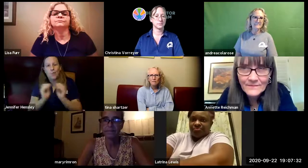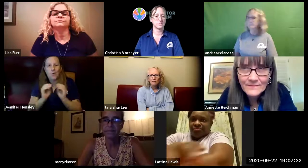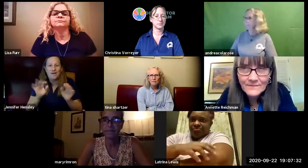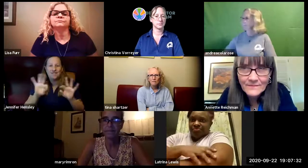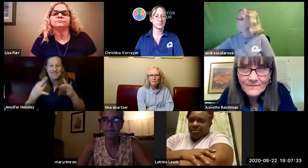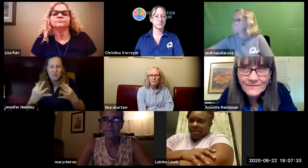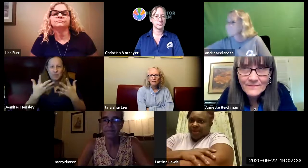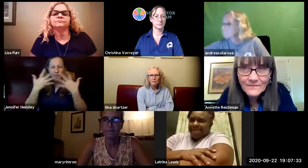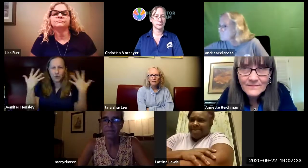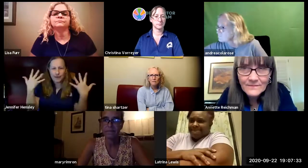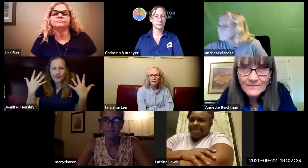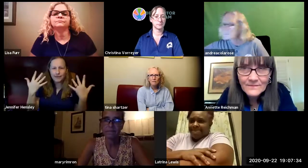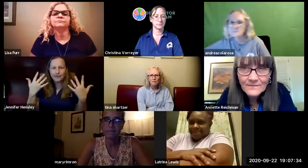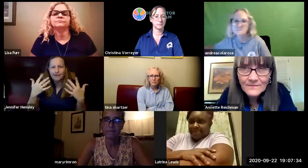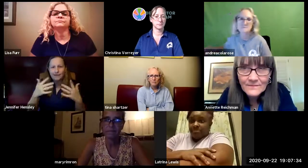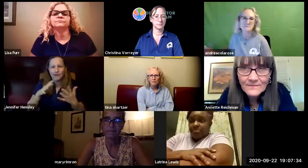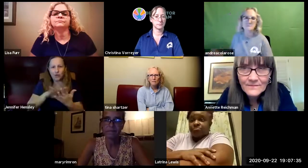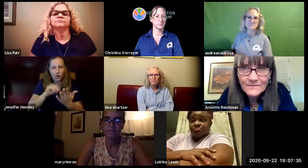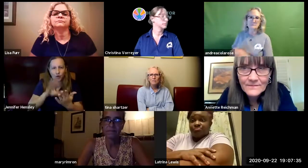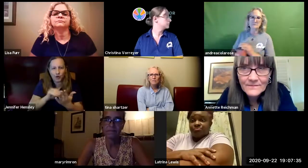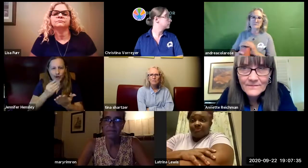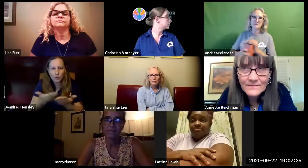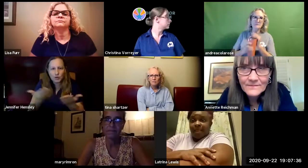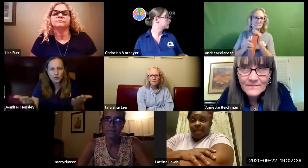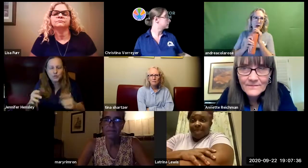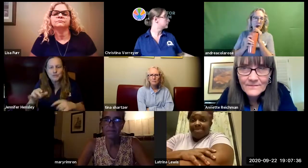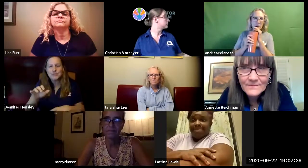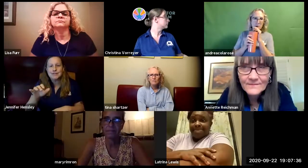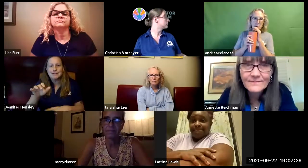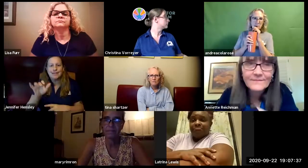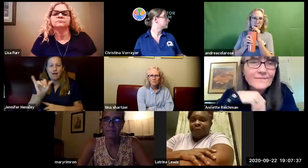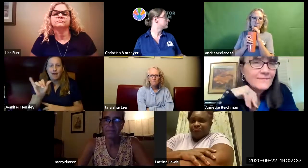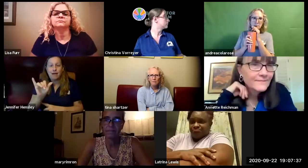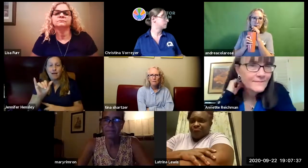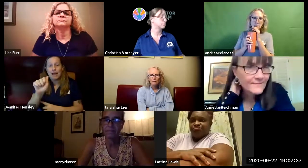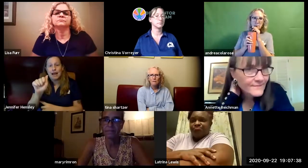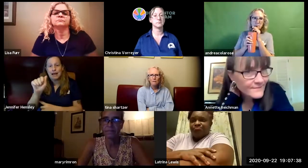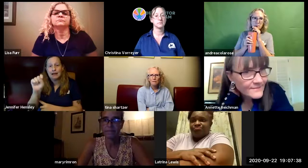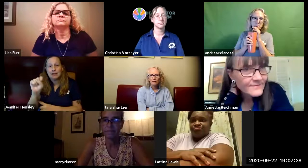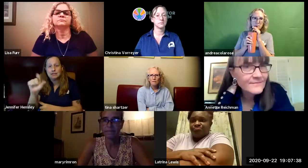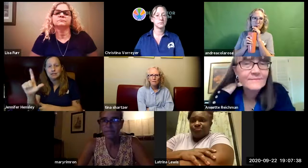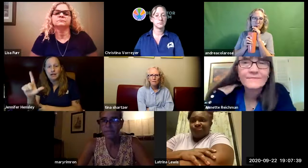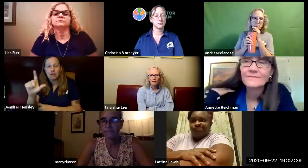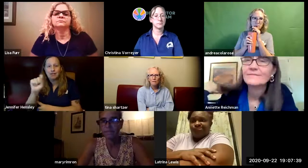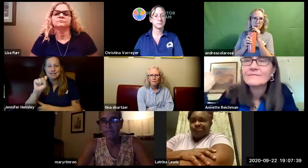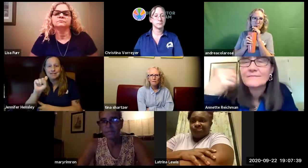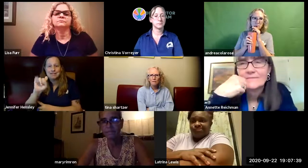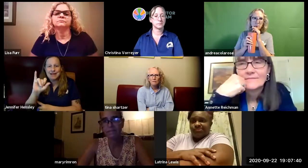there are many different types of family